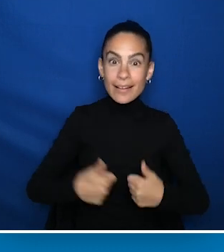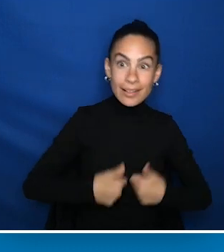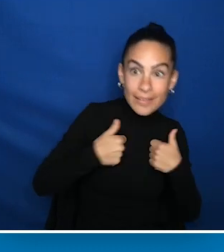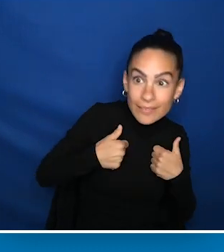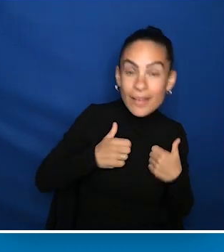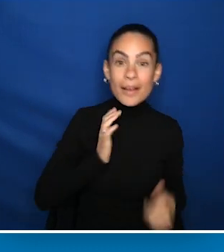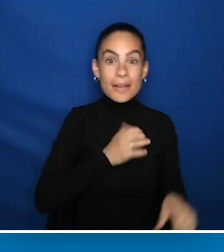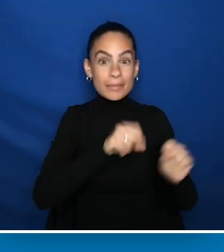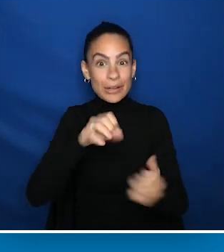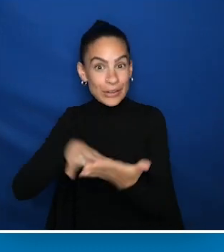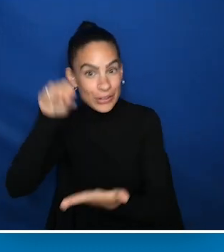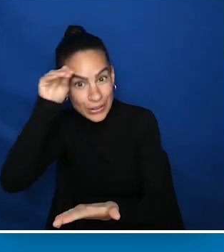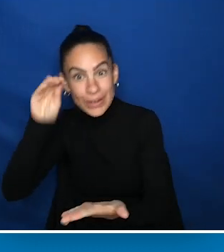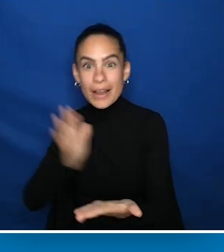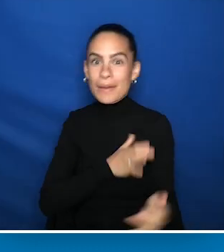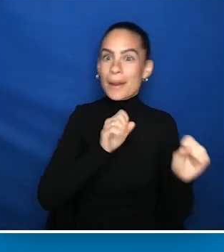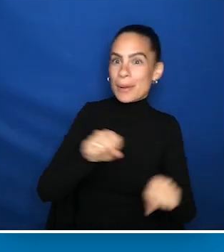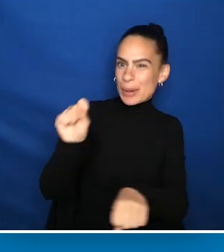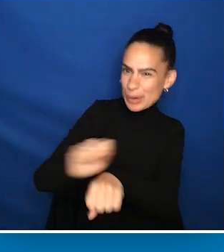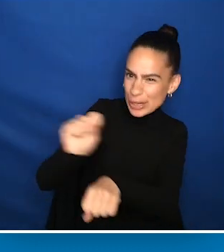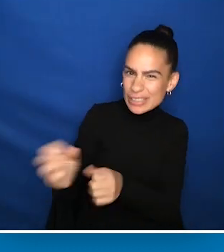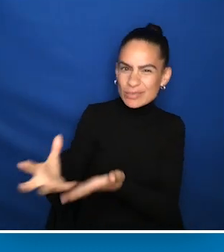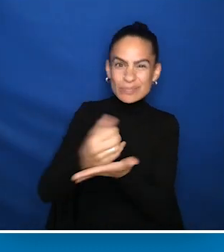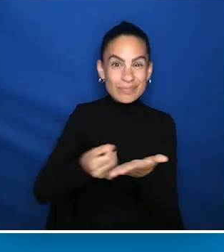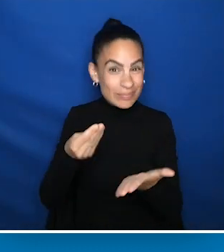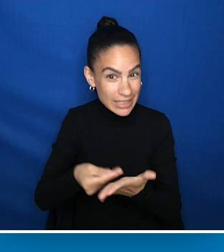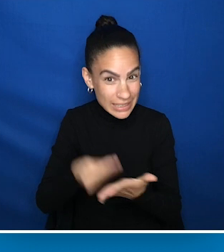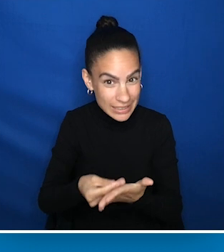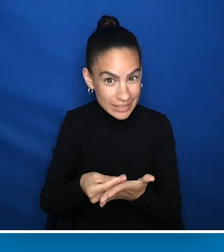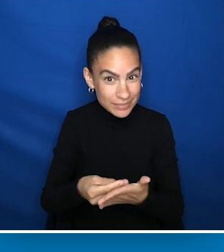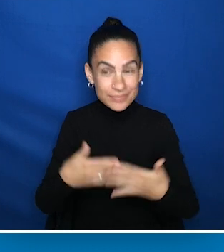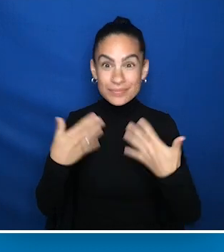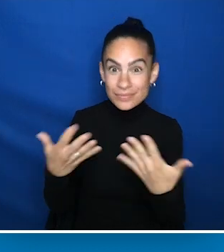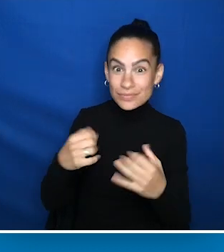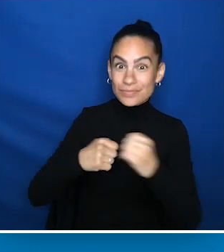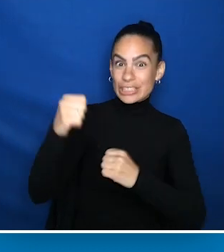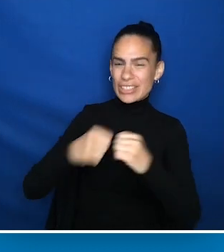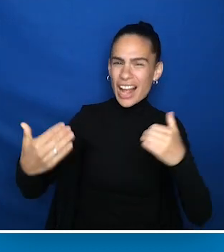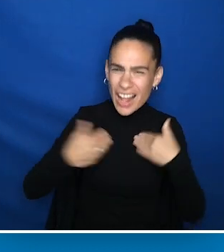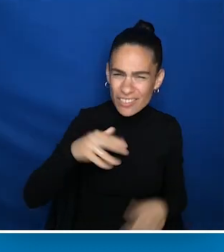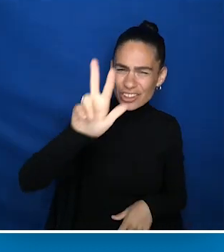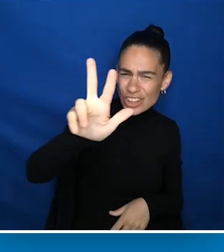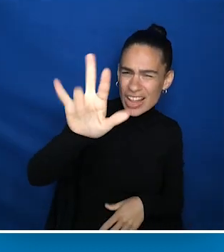to learn, and our ability to work and earn. It consists of 39 discrete components, but we've identified